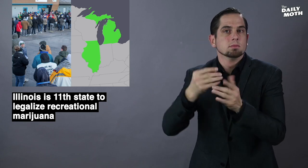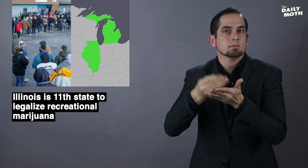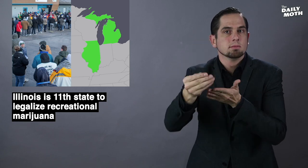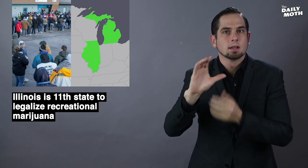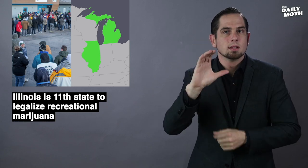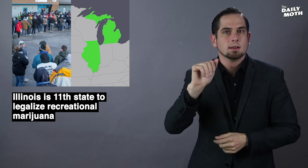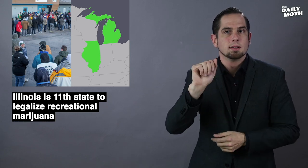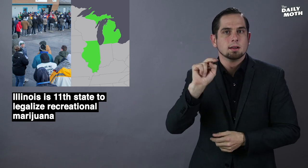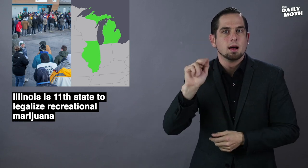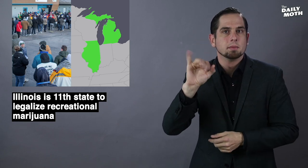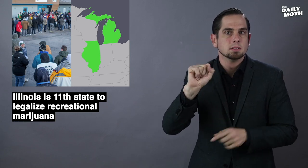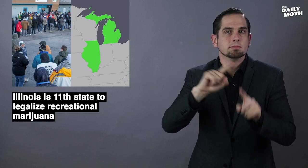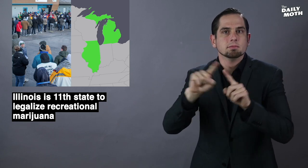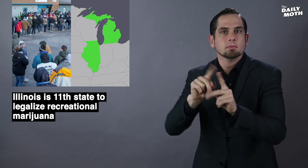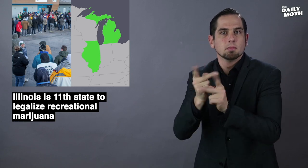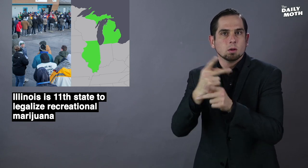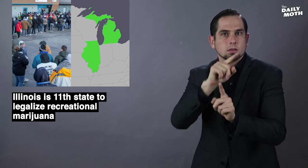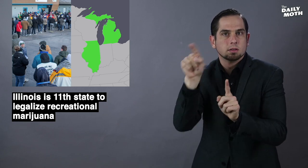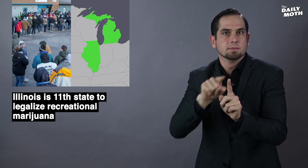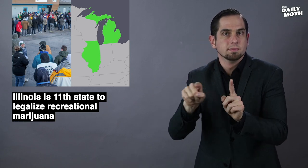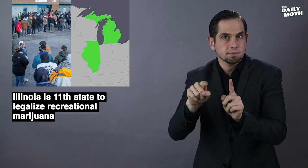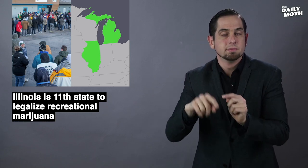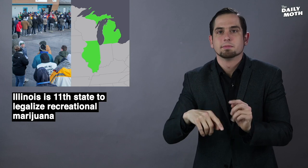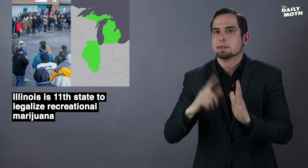over to purchase cannabis products.